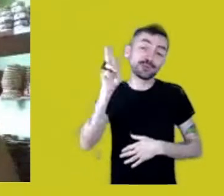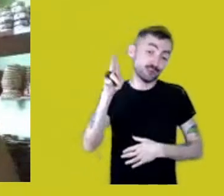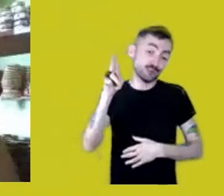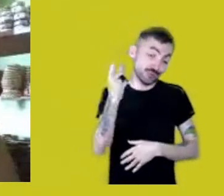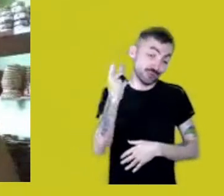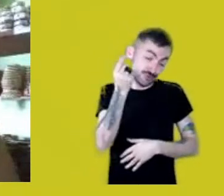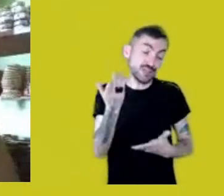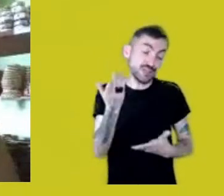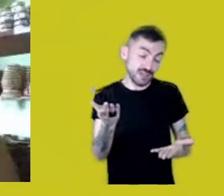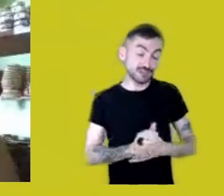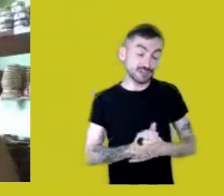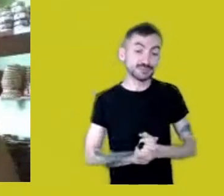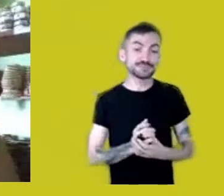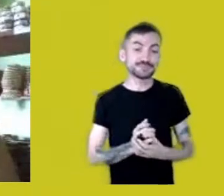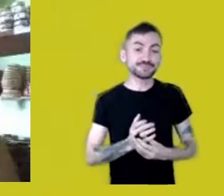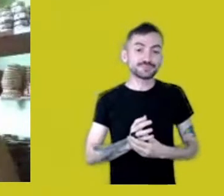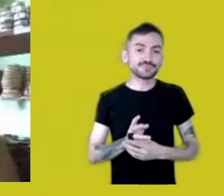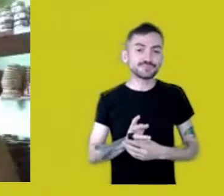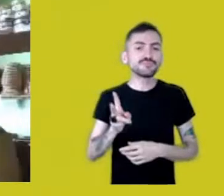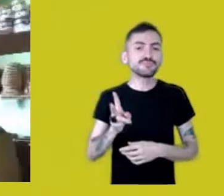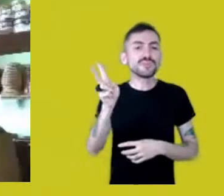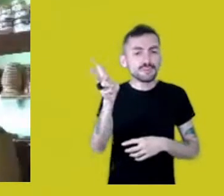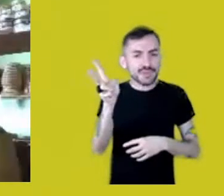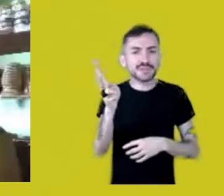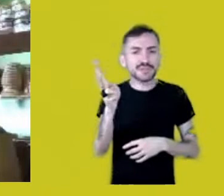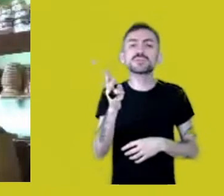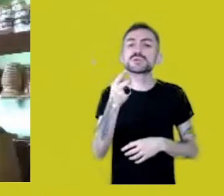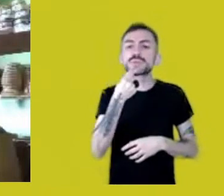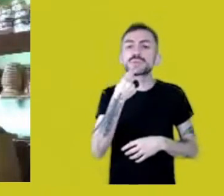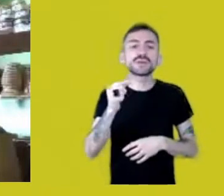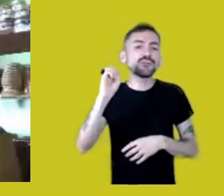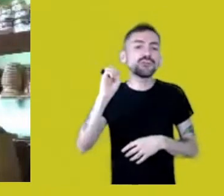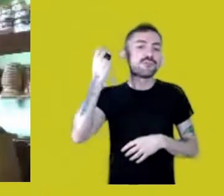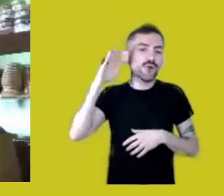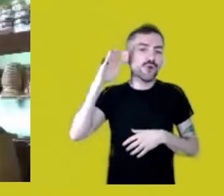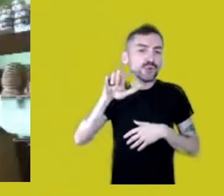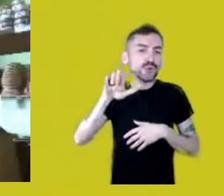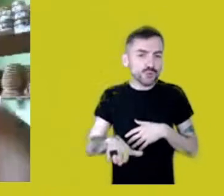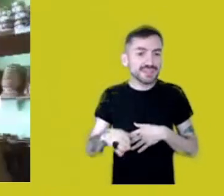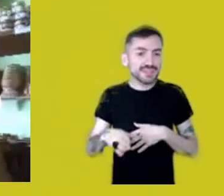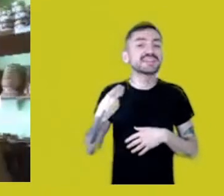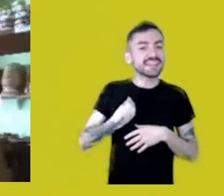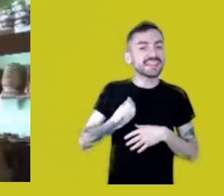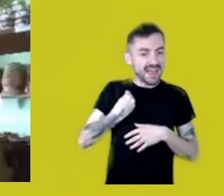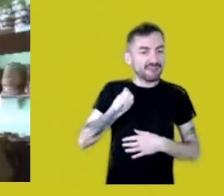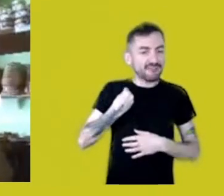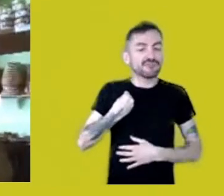and that owner of the Curumim ox was there as well. Diamante ox. -Actually, the Curumim ox